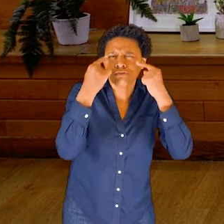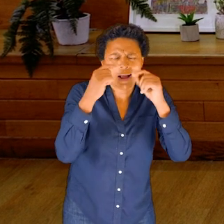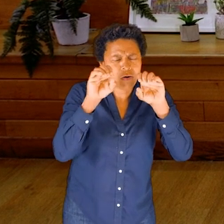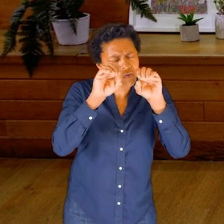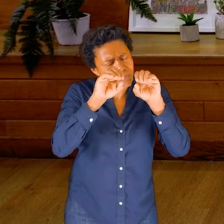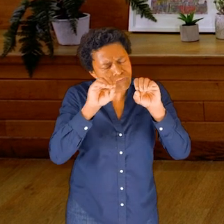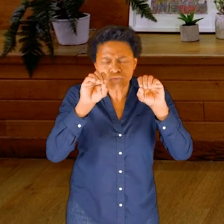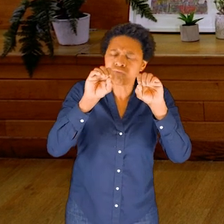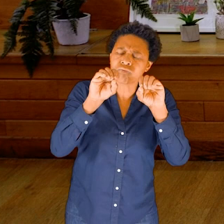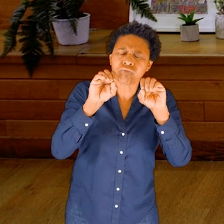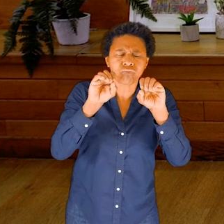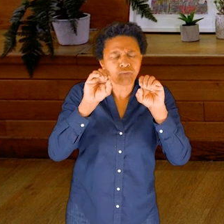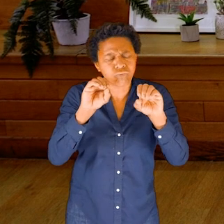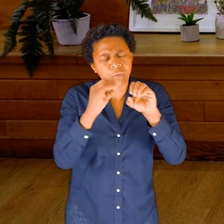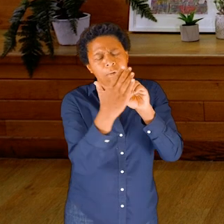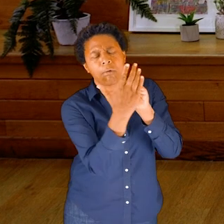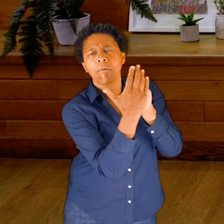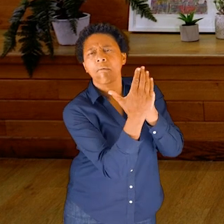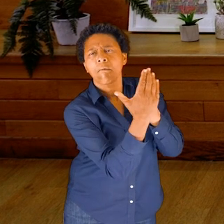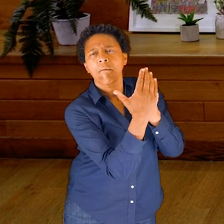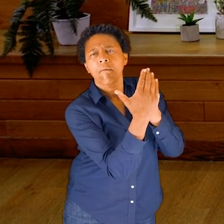organs inside our heads.